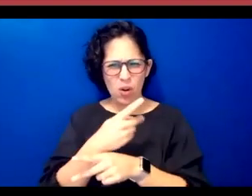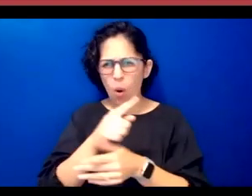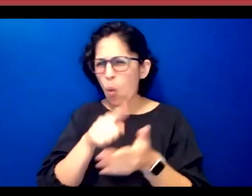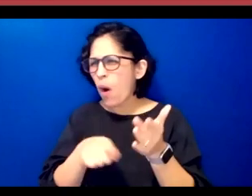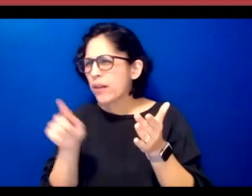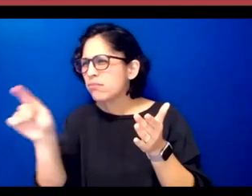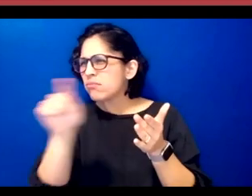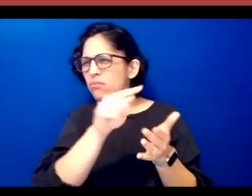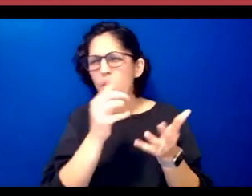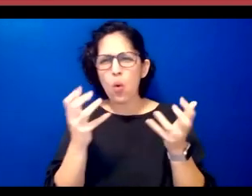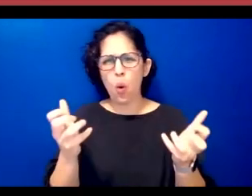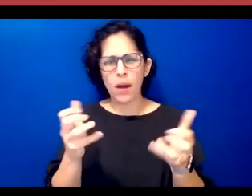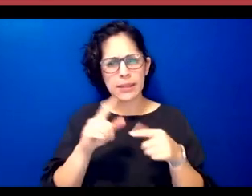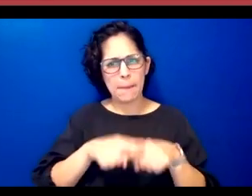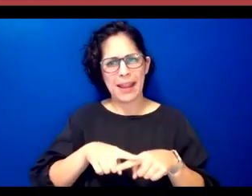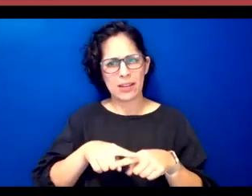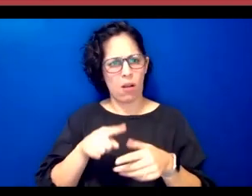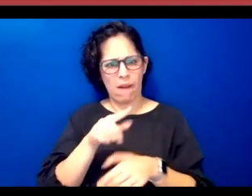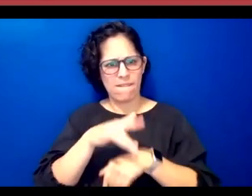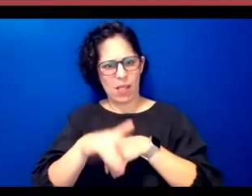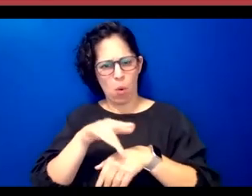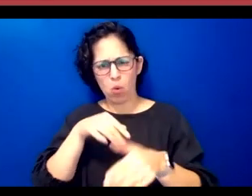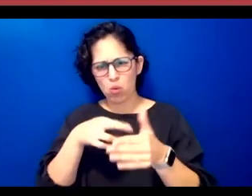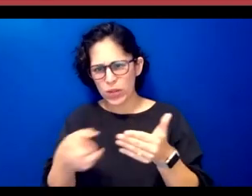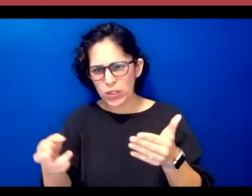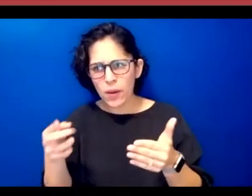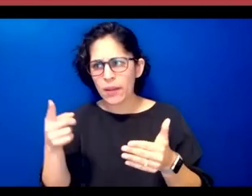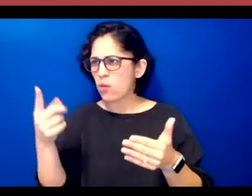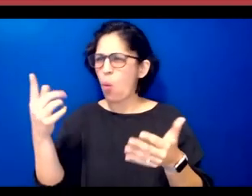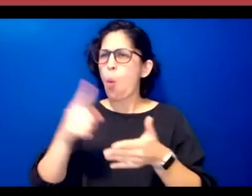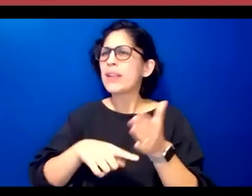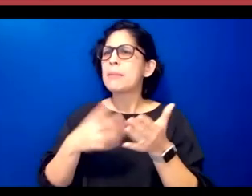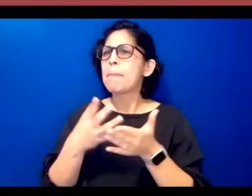resources there's some sort of piece that was missing and they indicated that they really